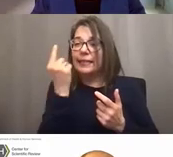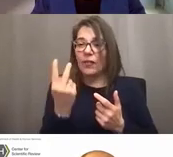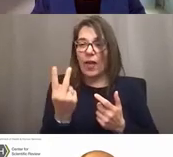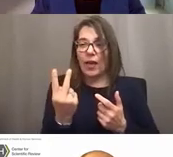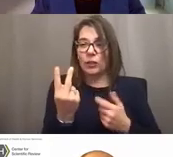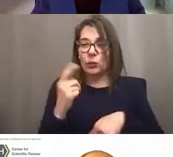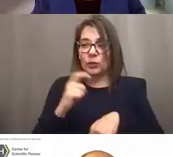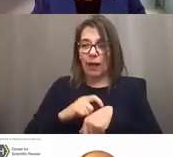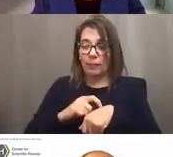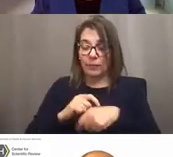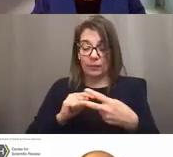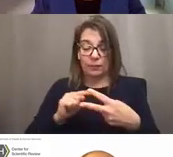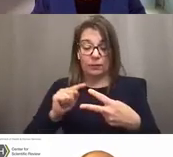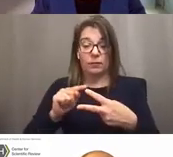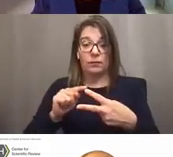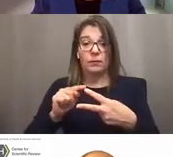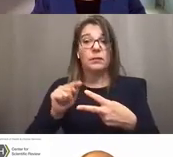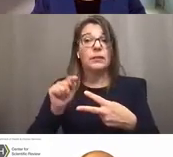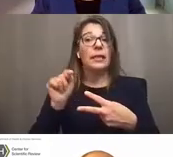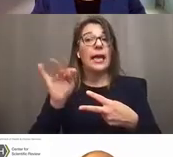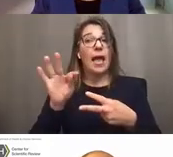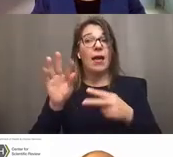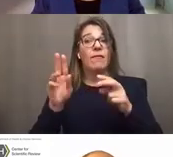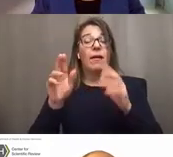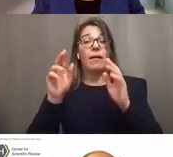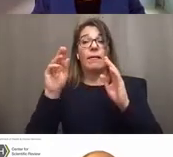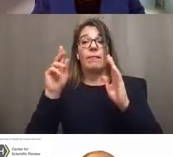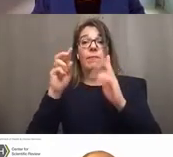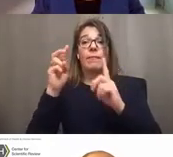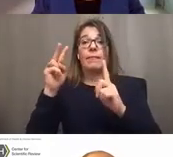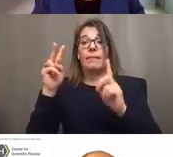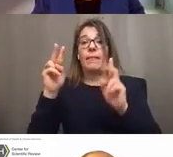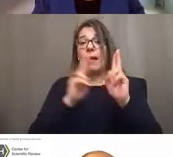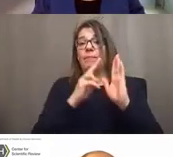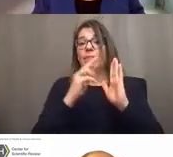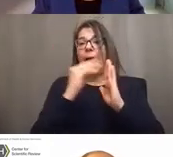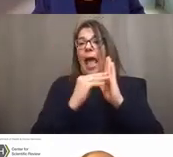One is if an applicant enters under their rationale I am